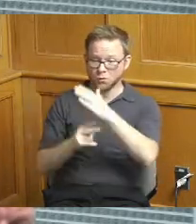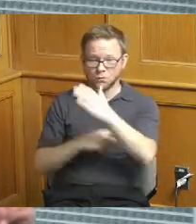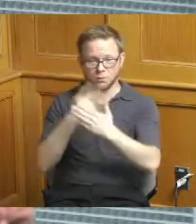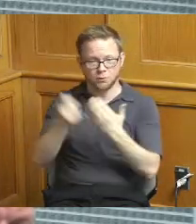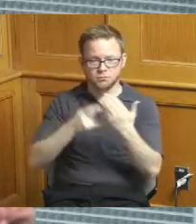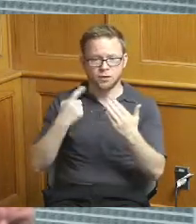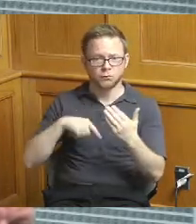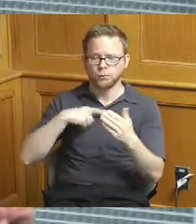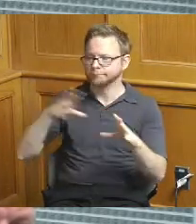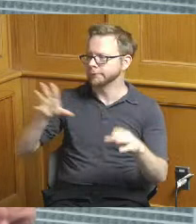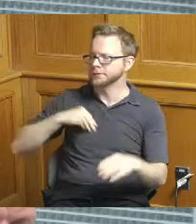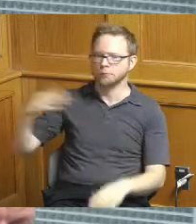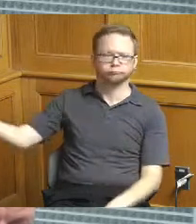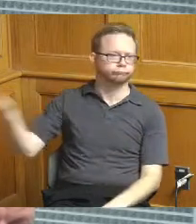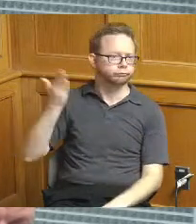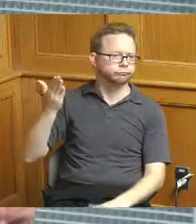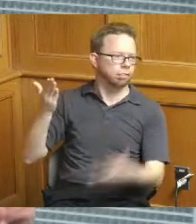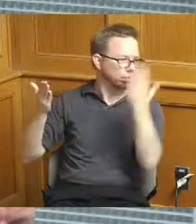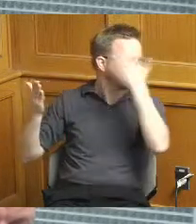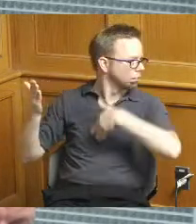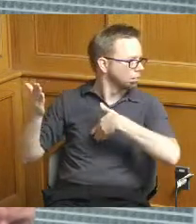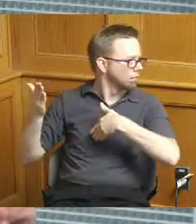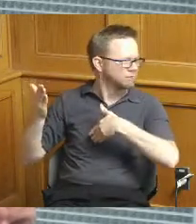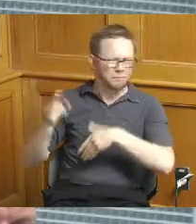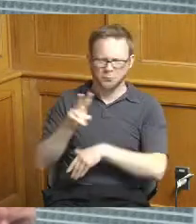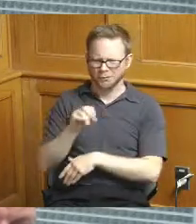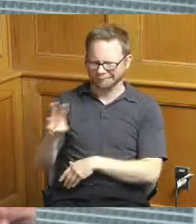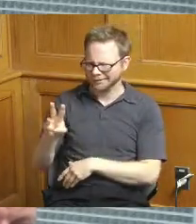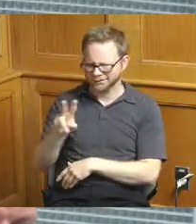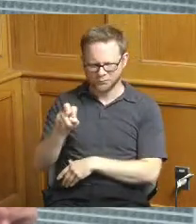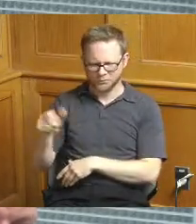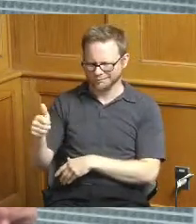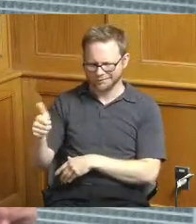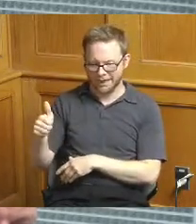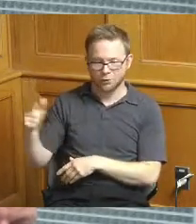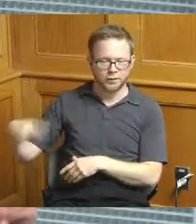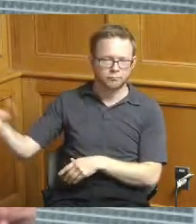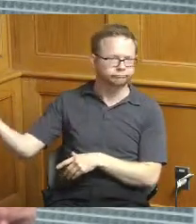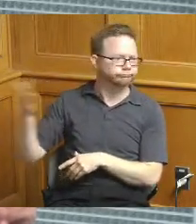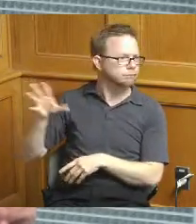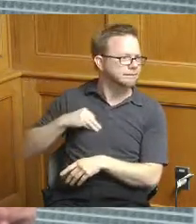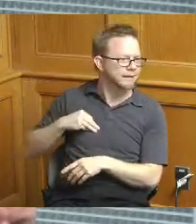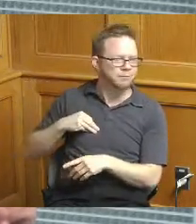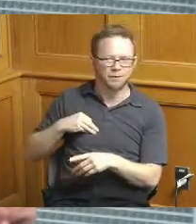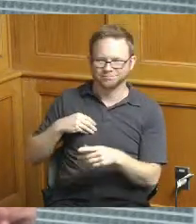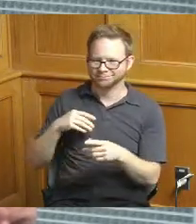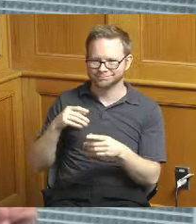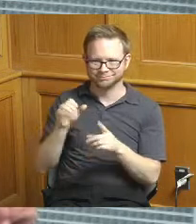face value from 2006 to 10. things have obviously changed since then so your starting point was well